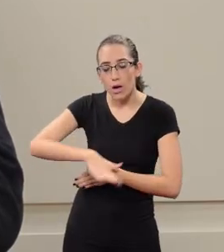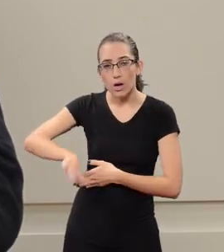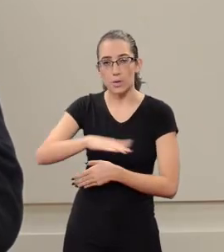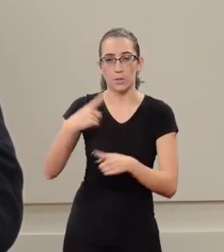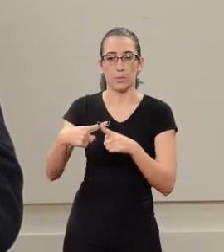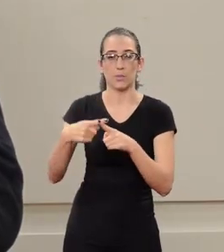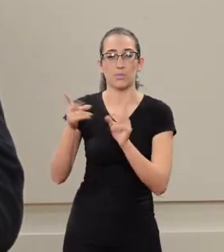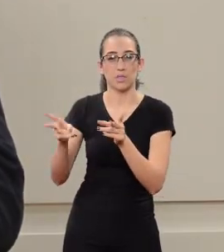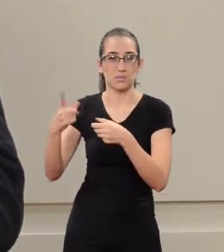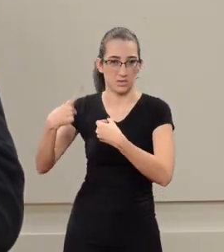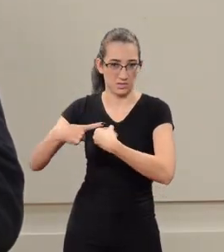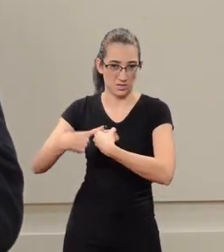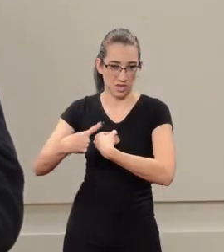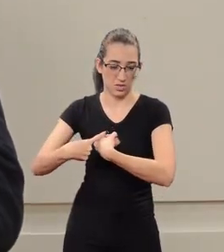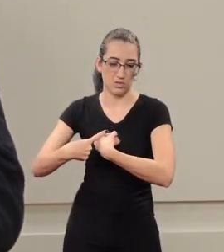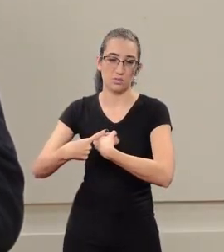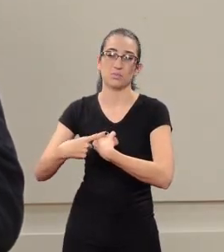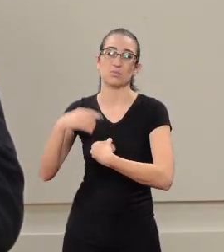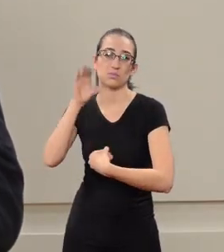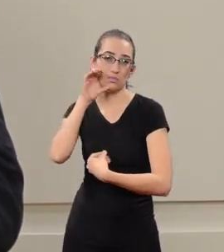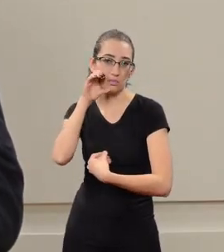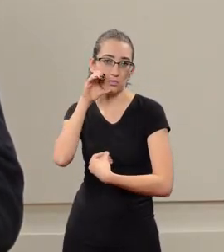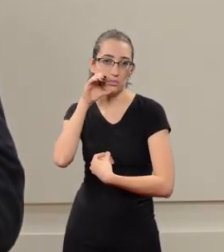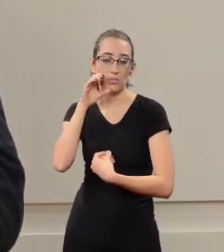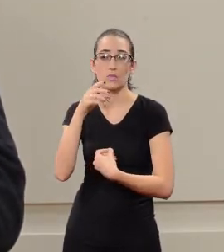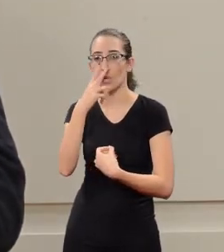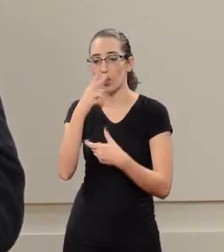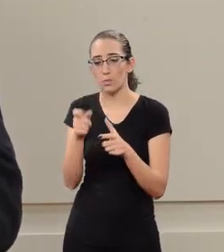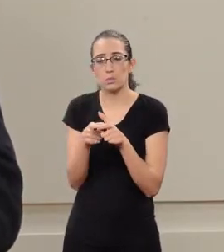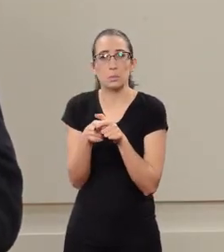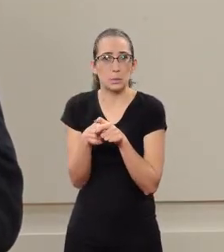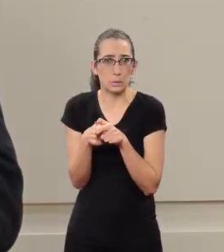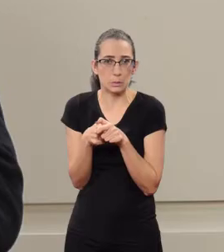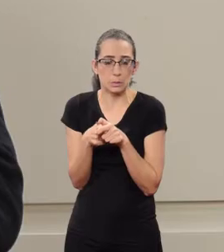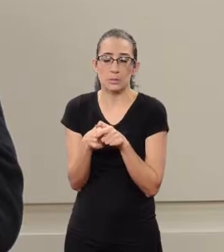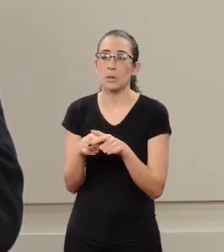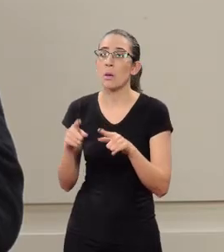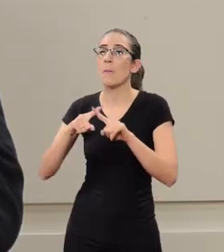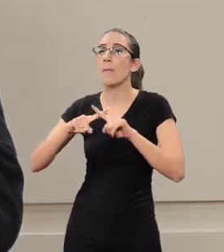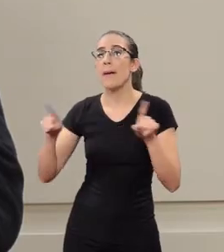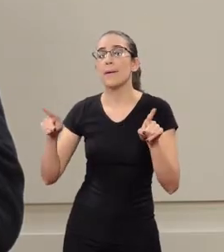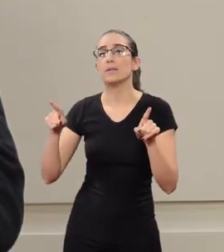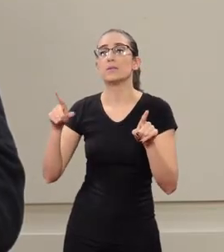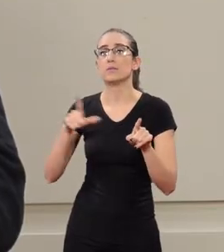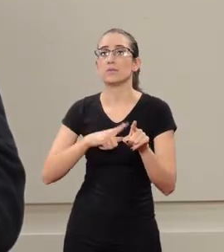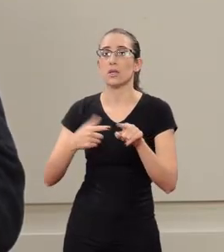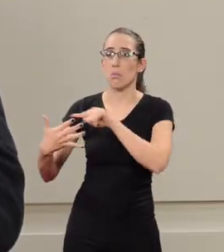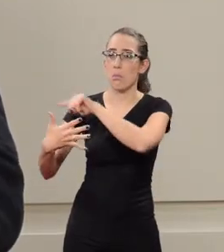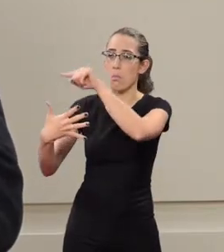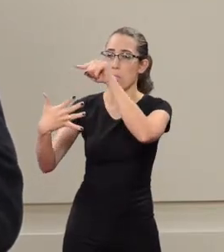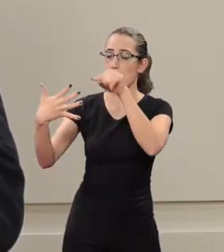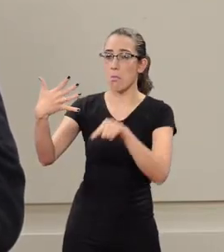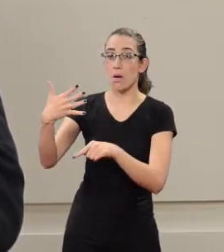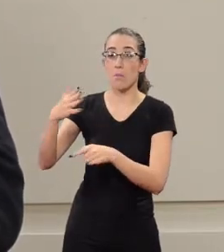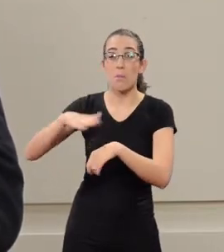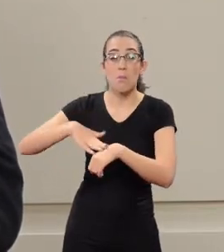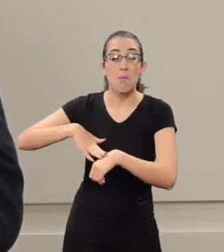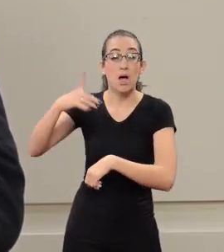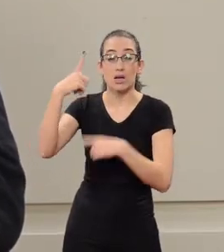because Carazinho, despite being a small town, is among the 50 more violent cities of our state.